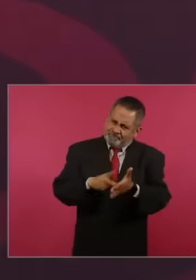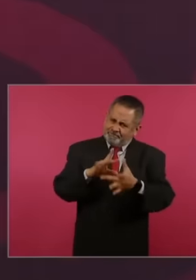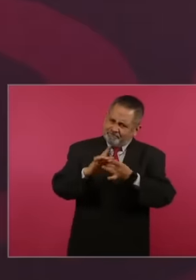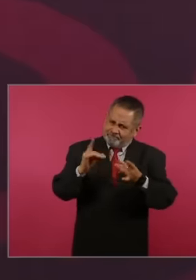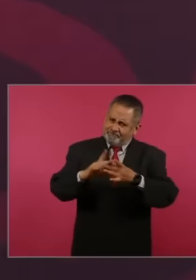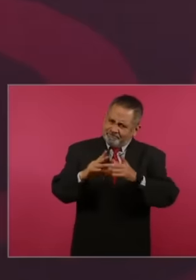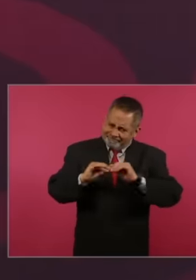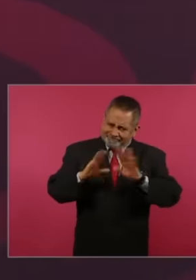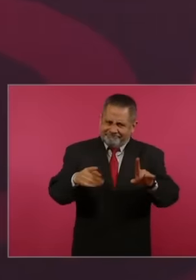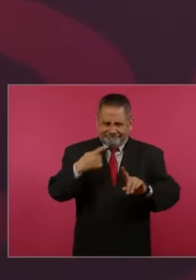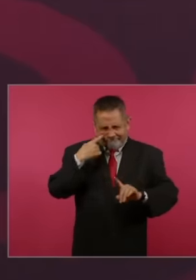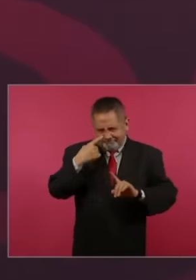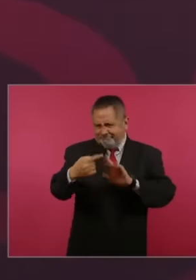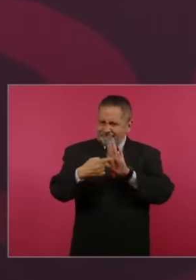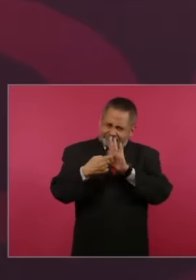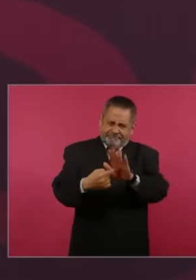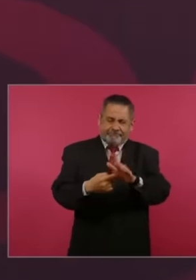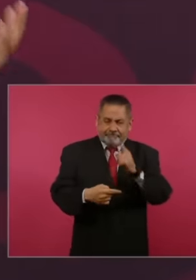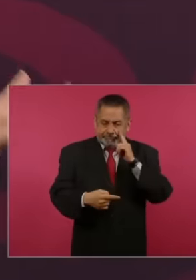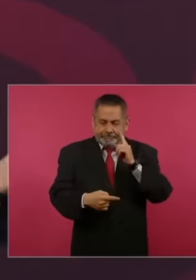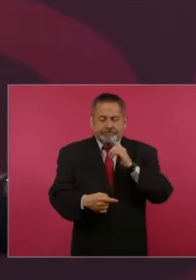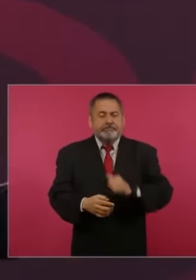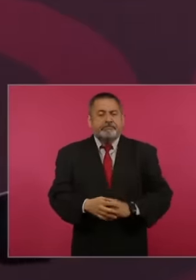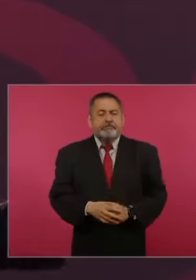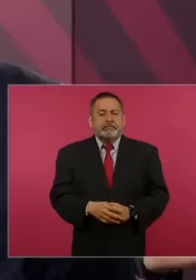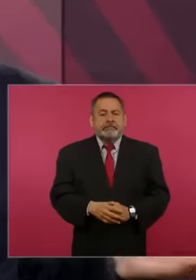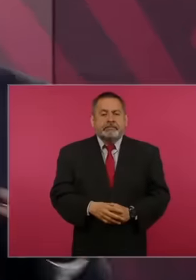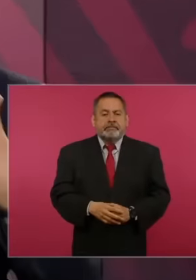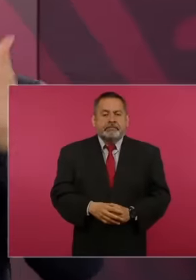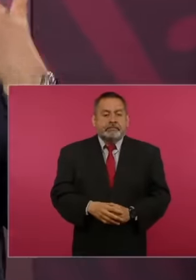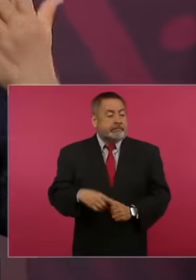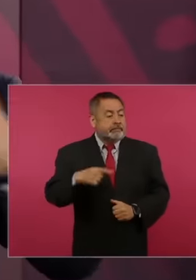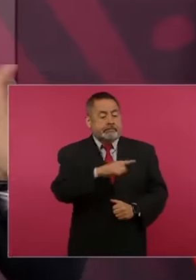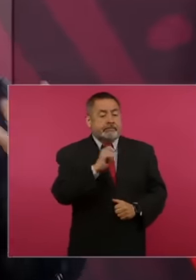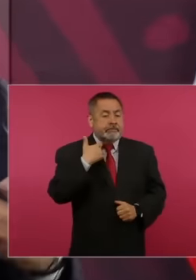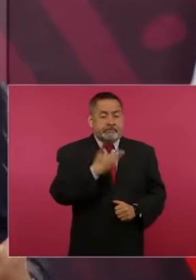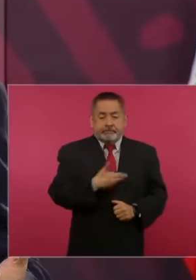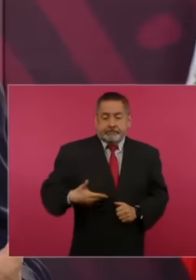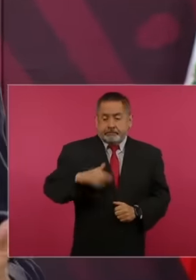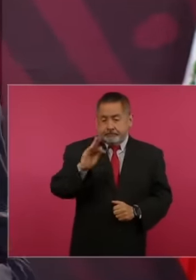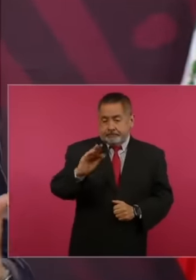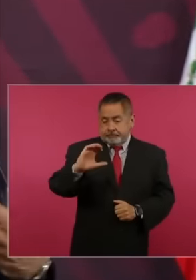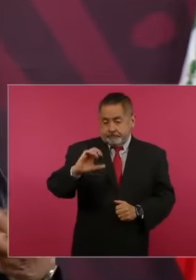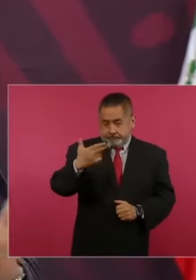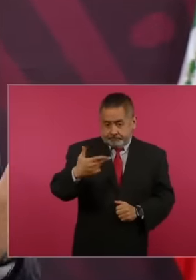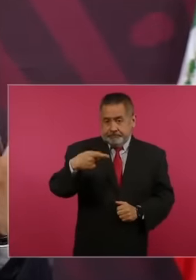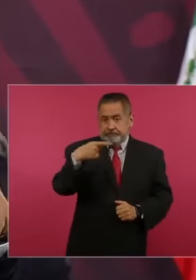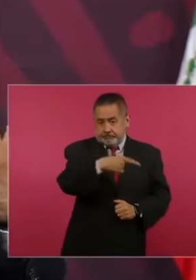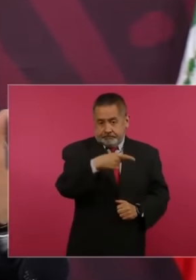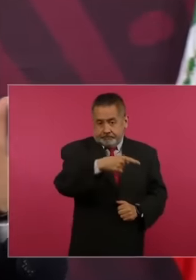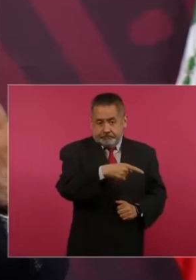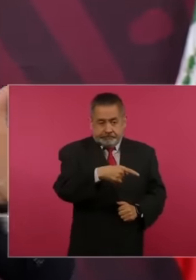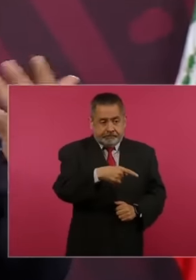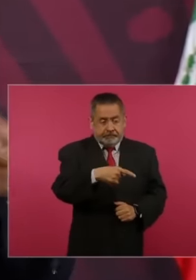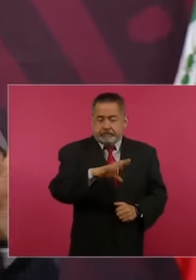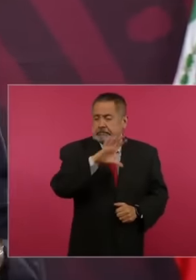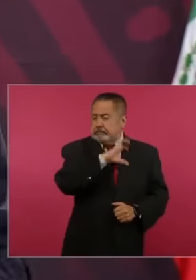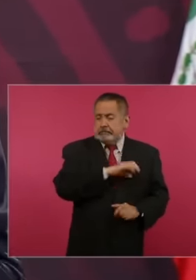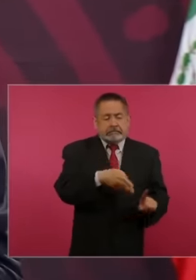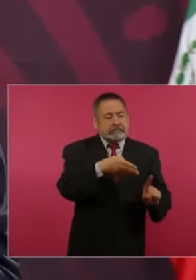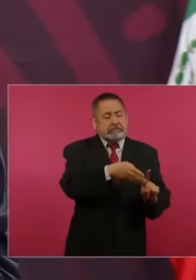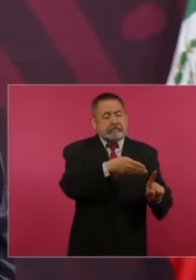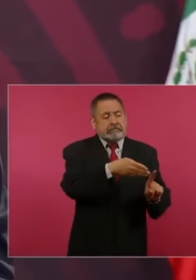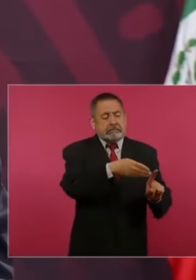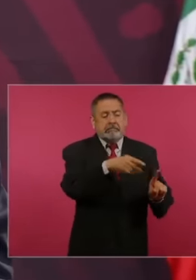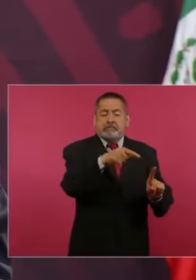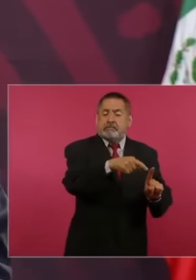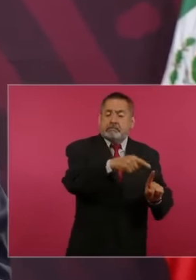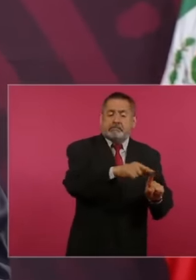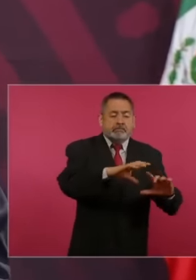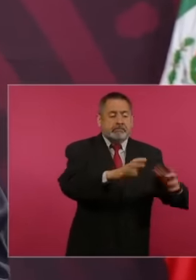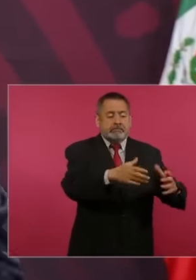eh Calderón also had as a favorite company